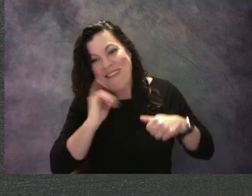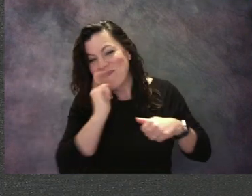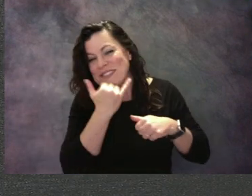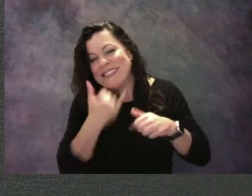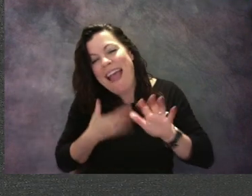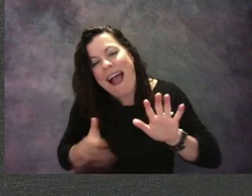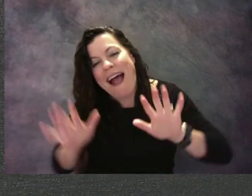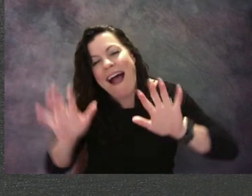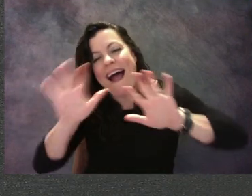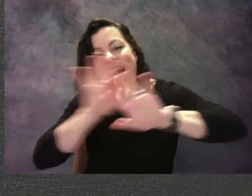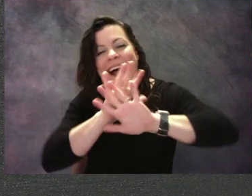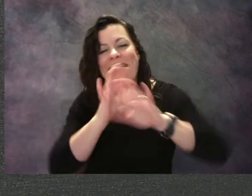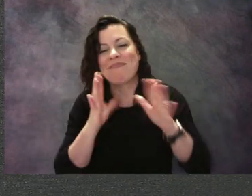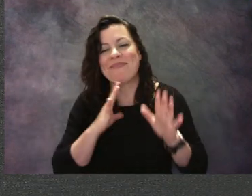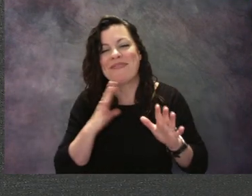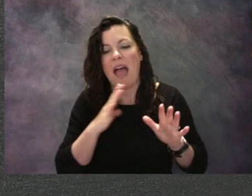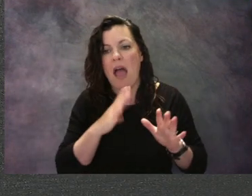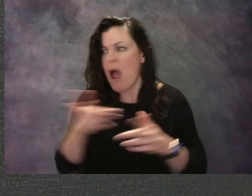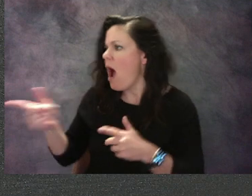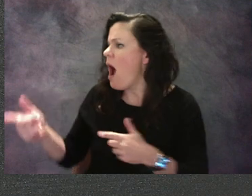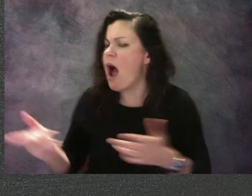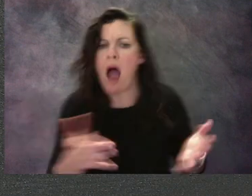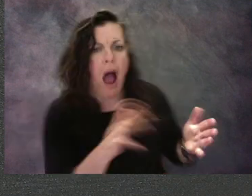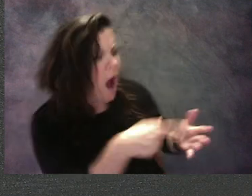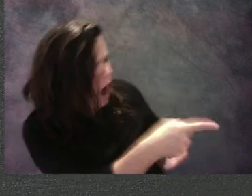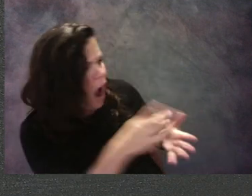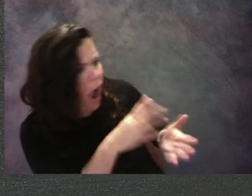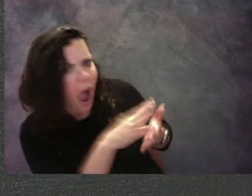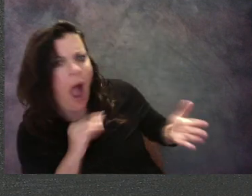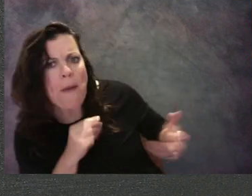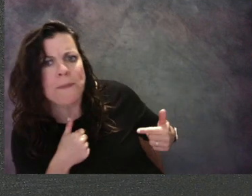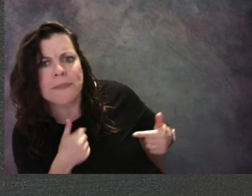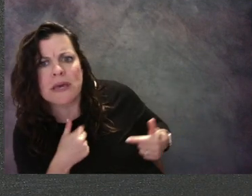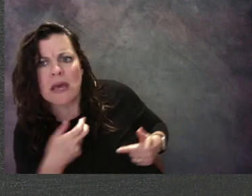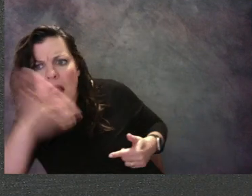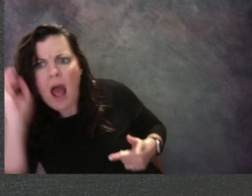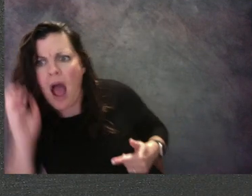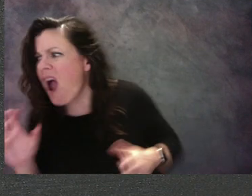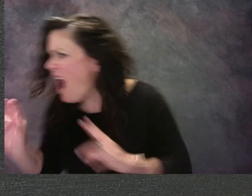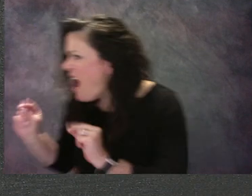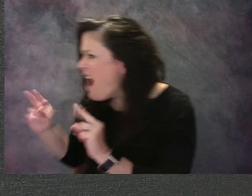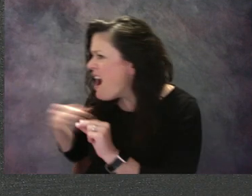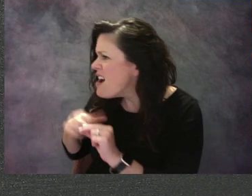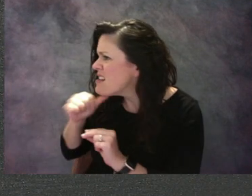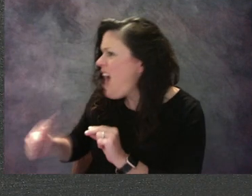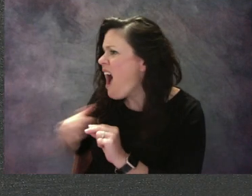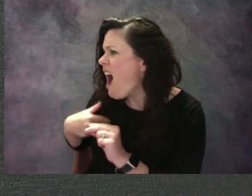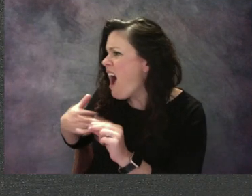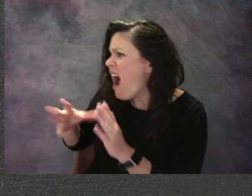"Copycat," said Natalie with a sneer. "I am not," Regina gulped. "My lion's different from yours,"